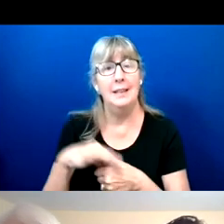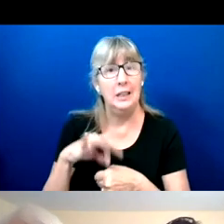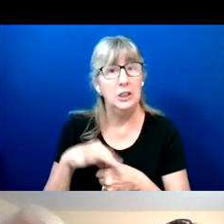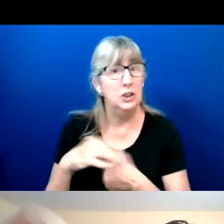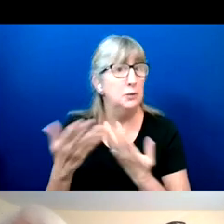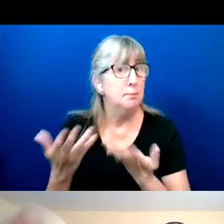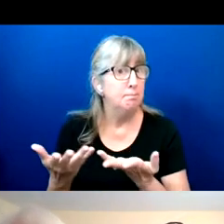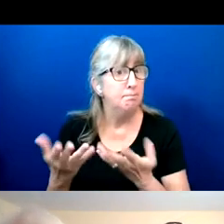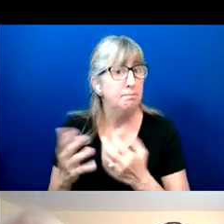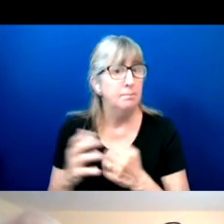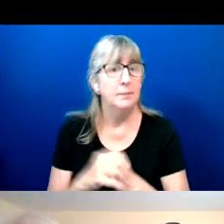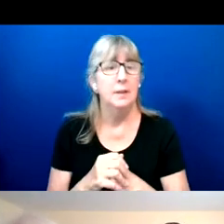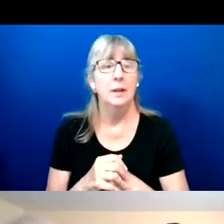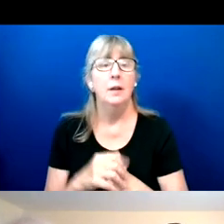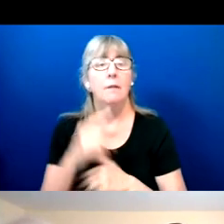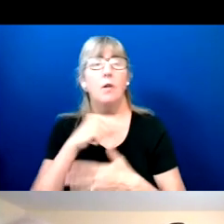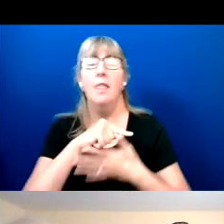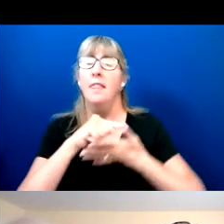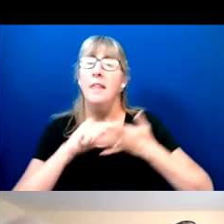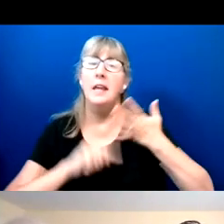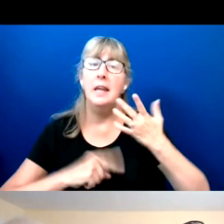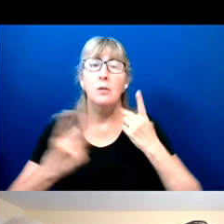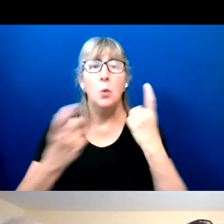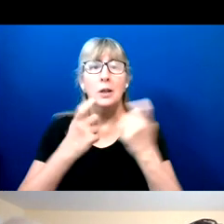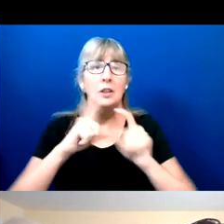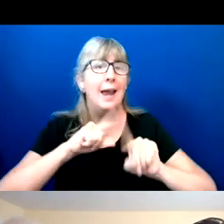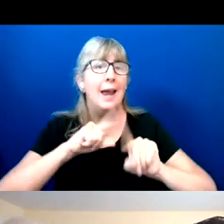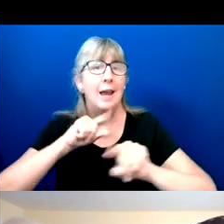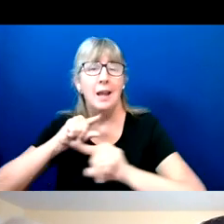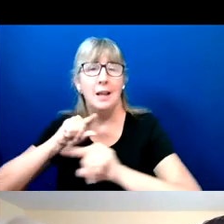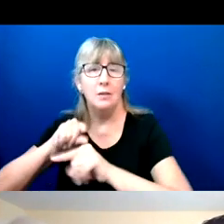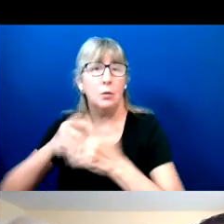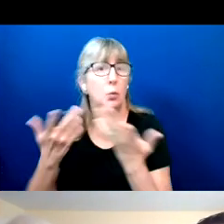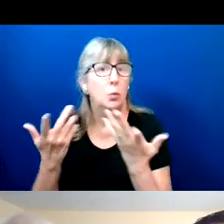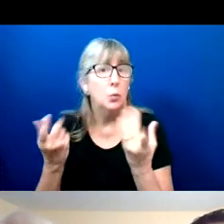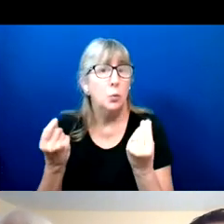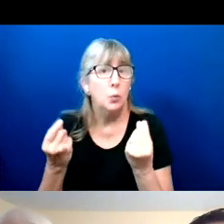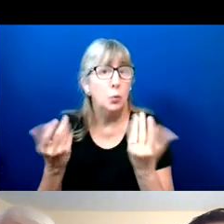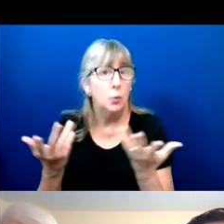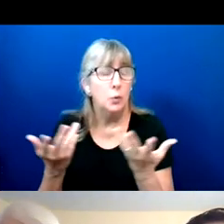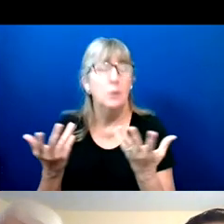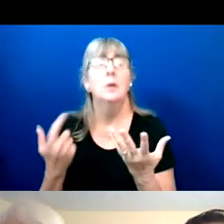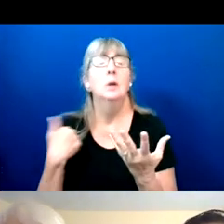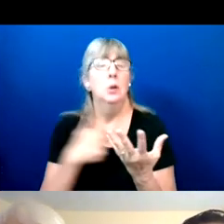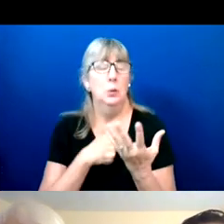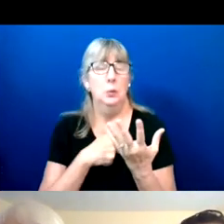To answer these and other questions, what we did was we analyzed data from the November